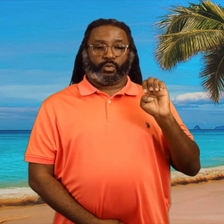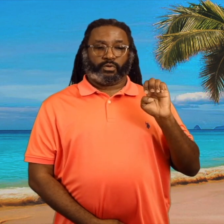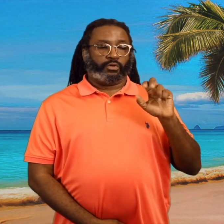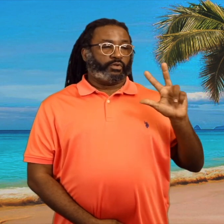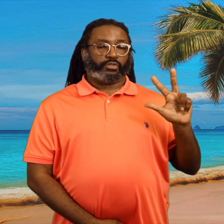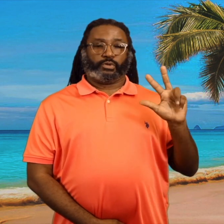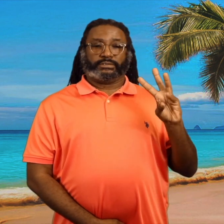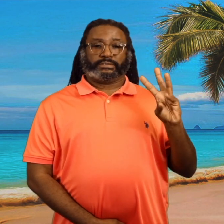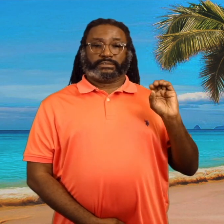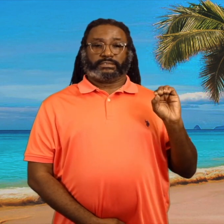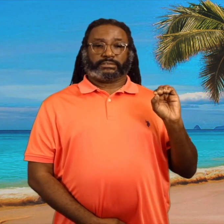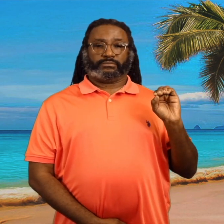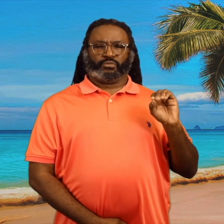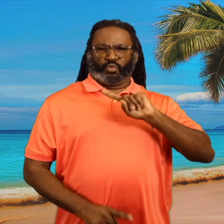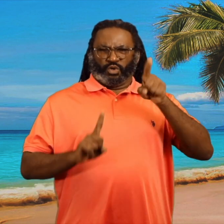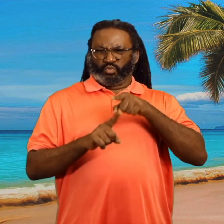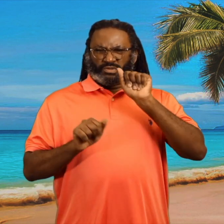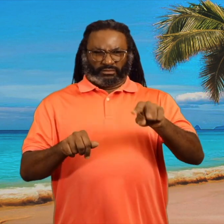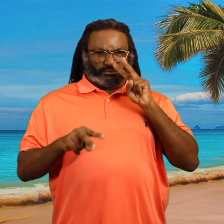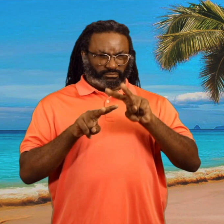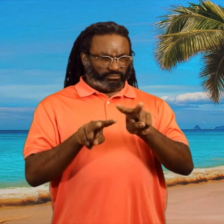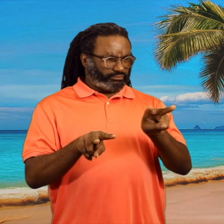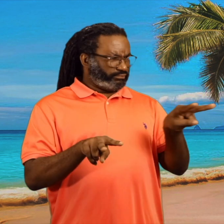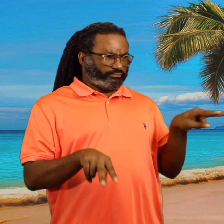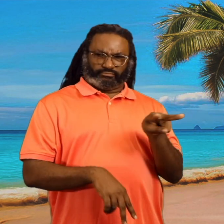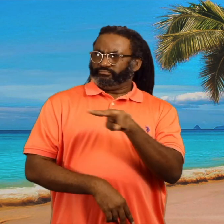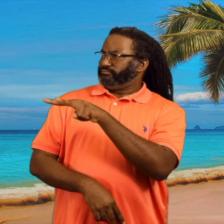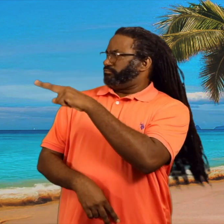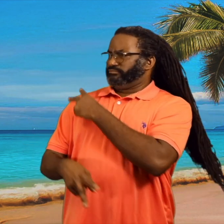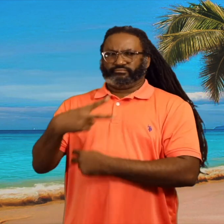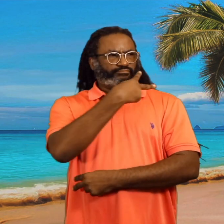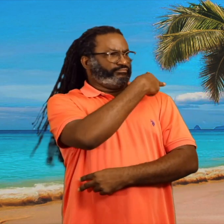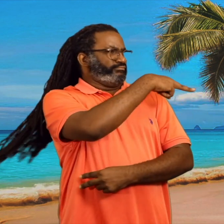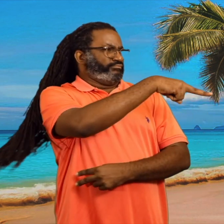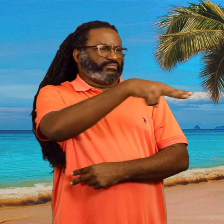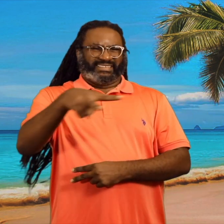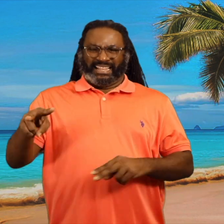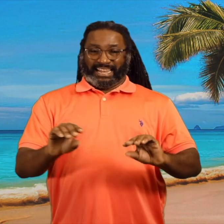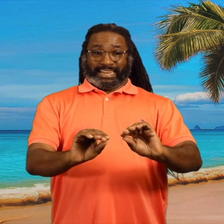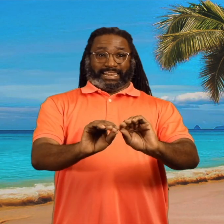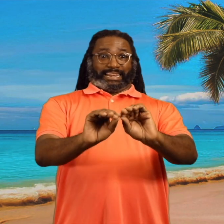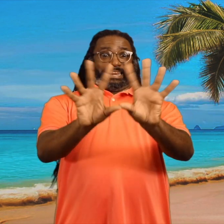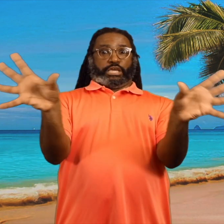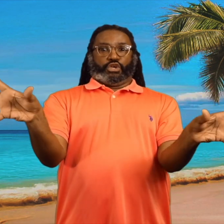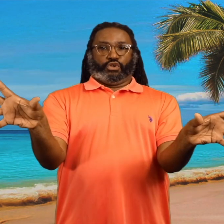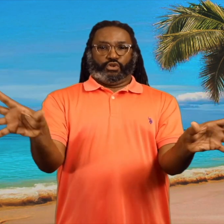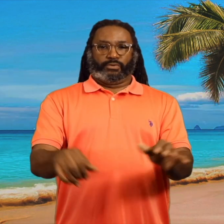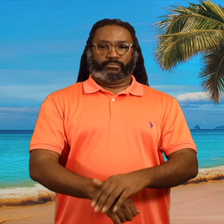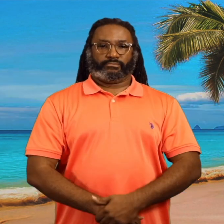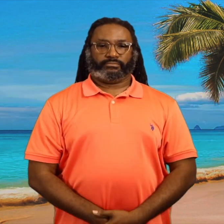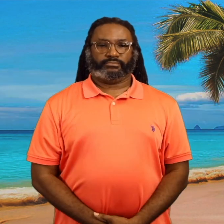A whole 360. It means spinning around in a complete circle.